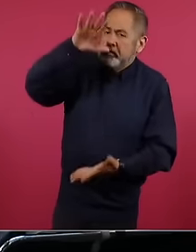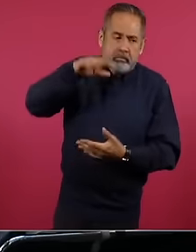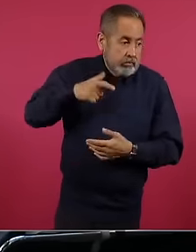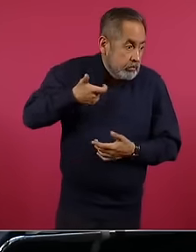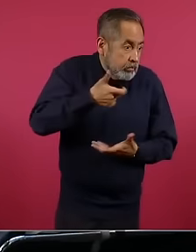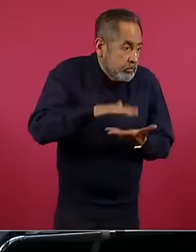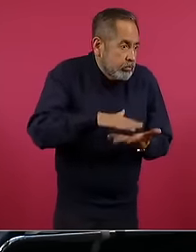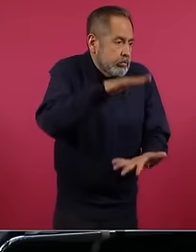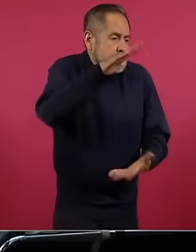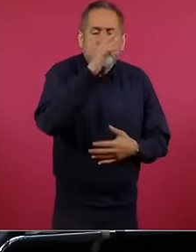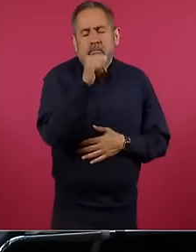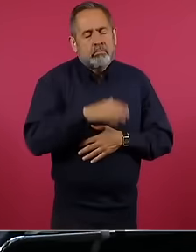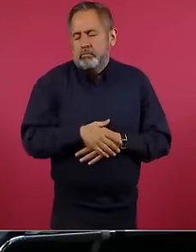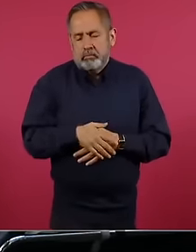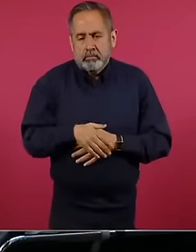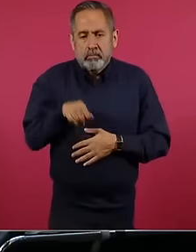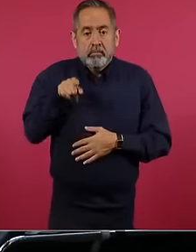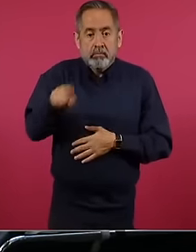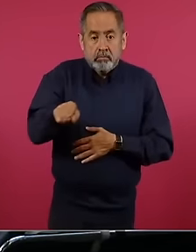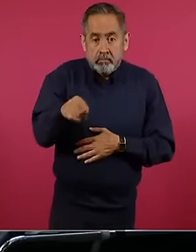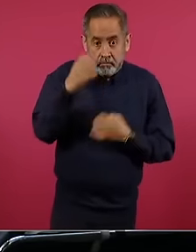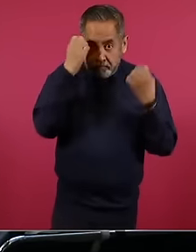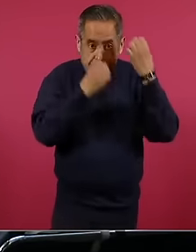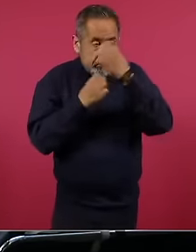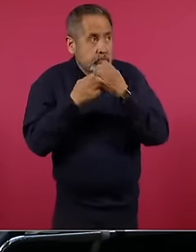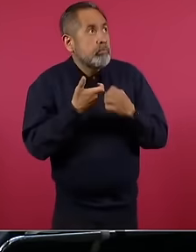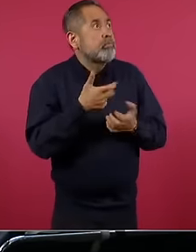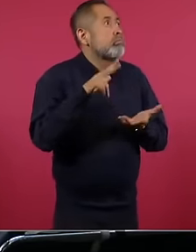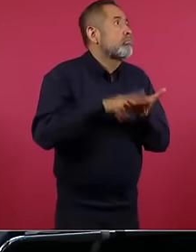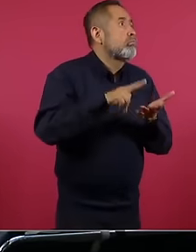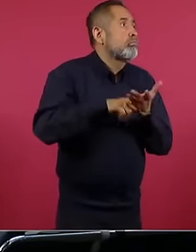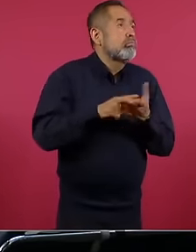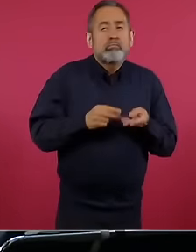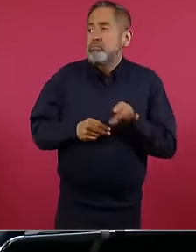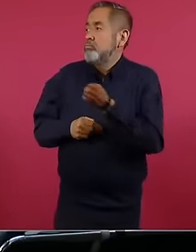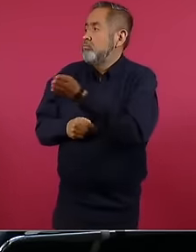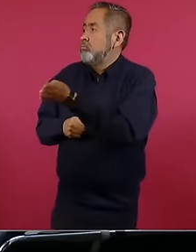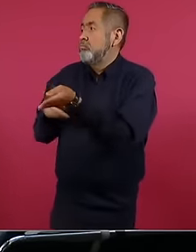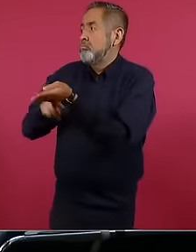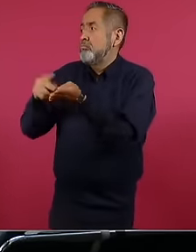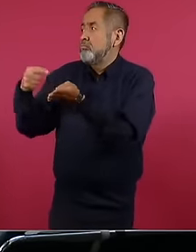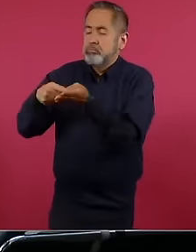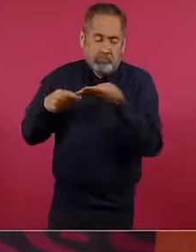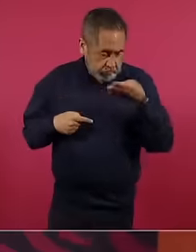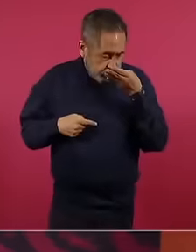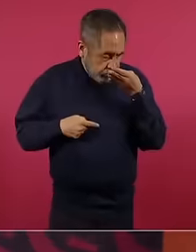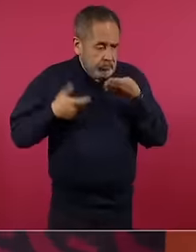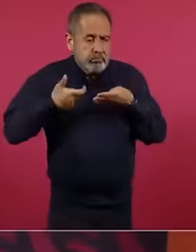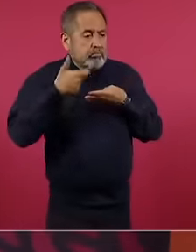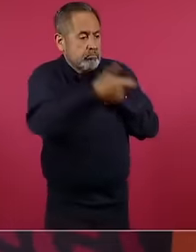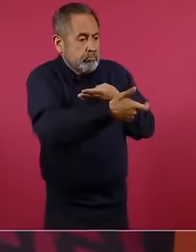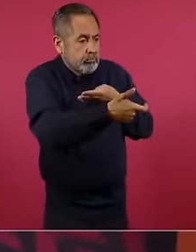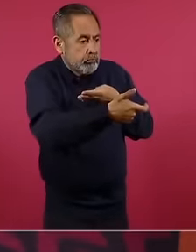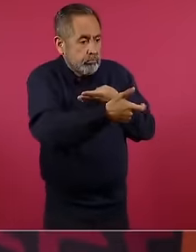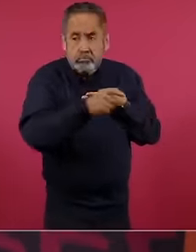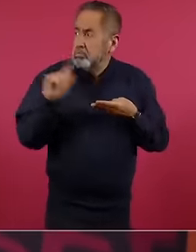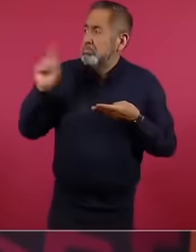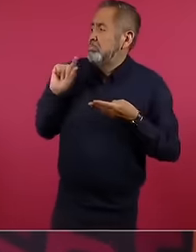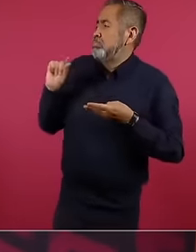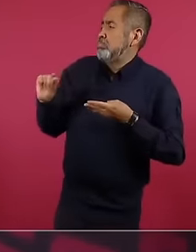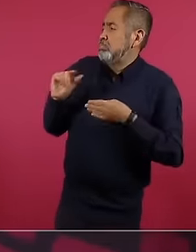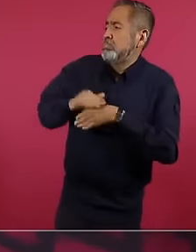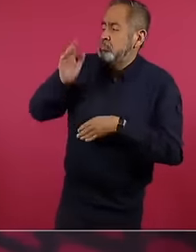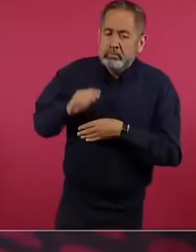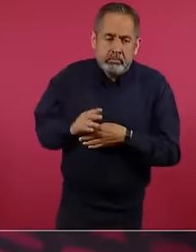above the balú, you know what that brings to mind when the FOBAPROA